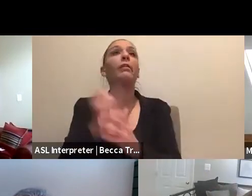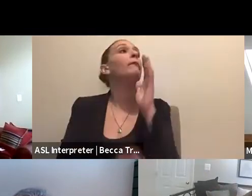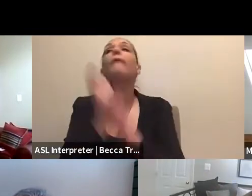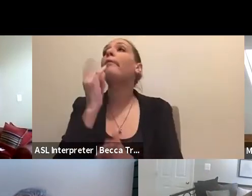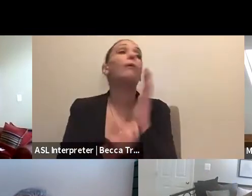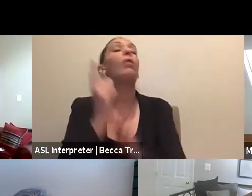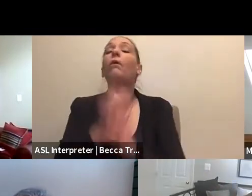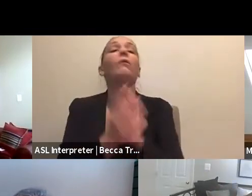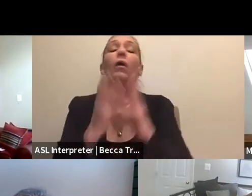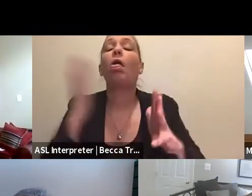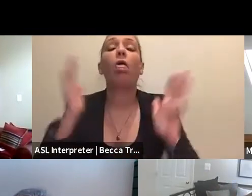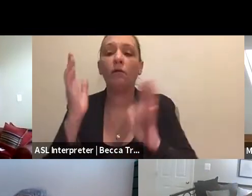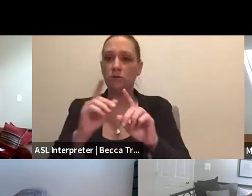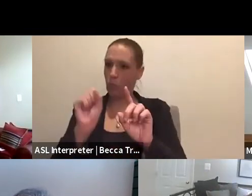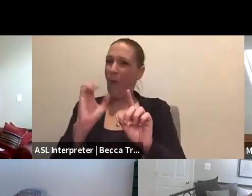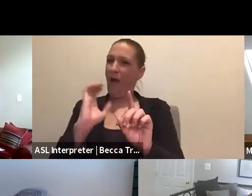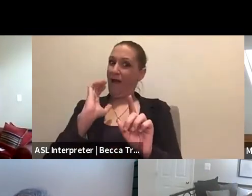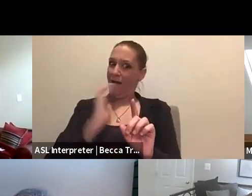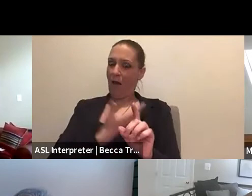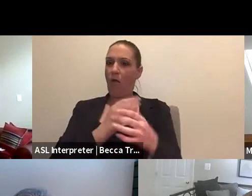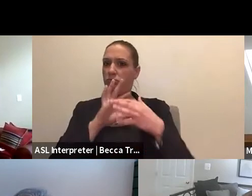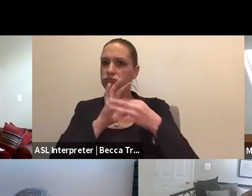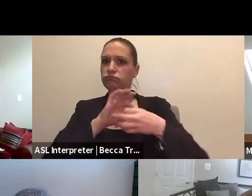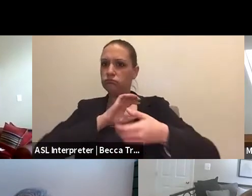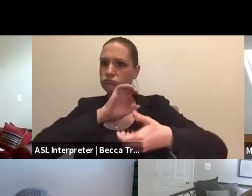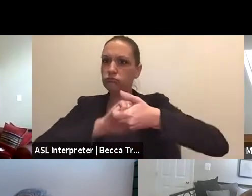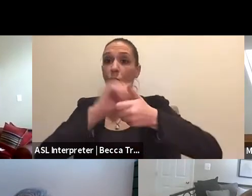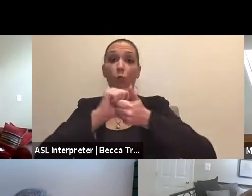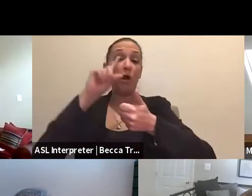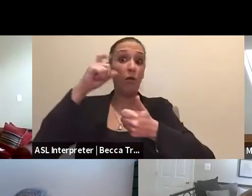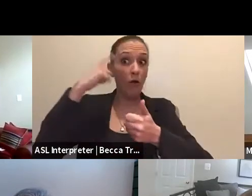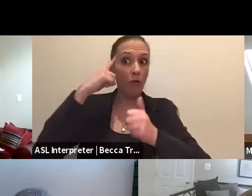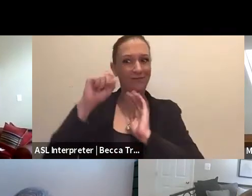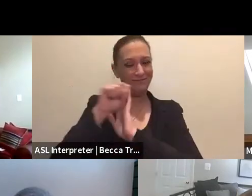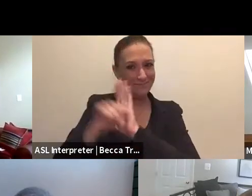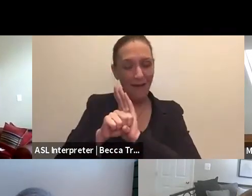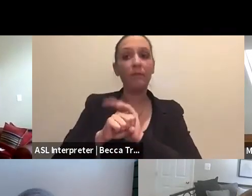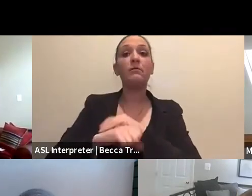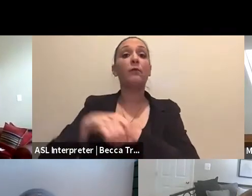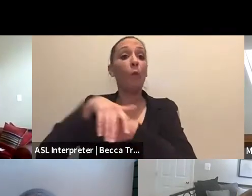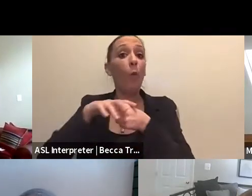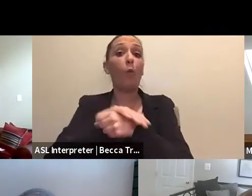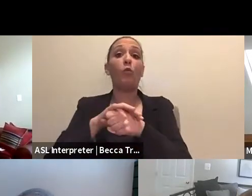So all of our relationships with government both at the state, local, tribal level